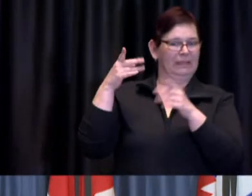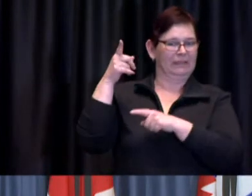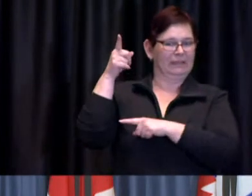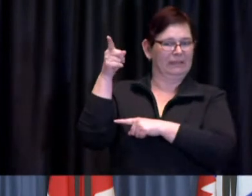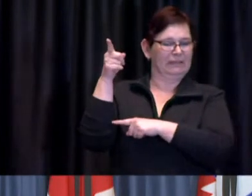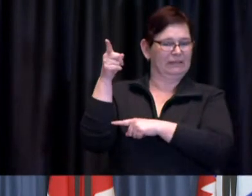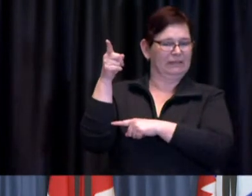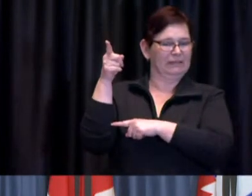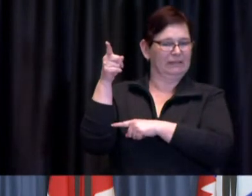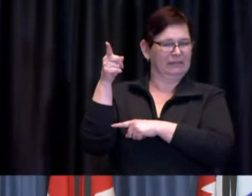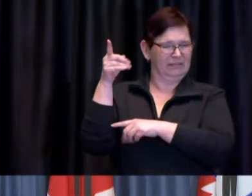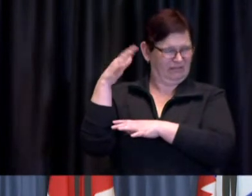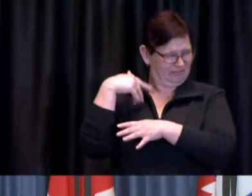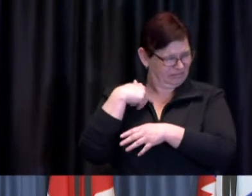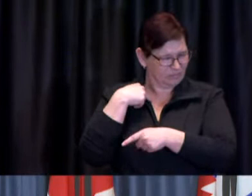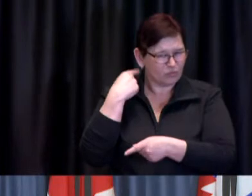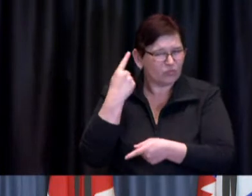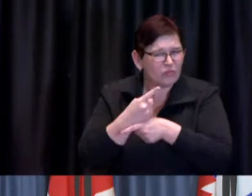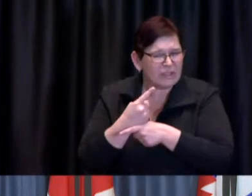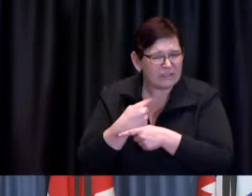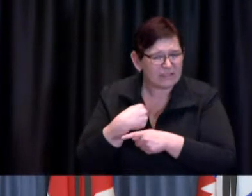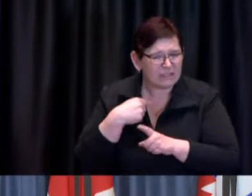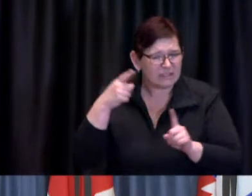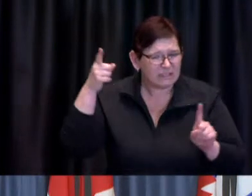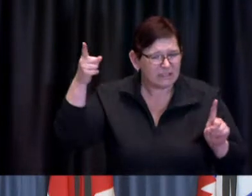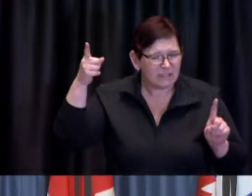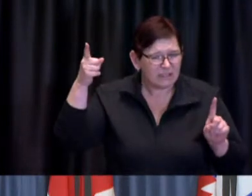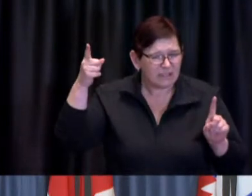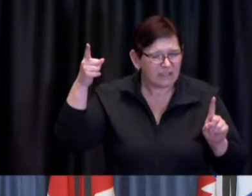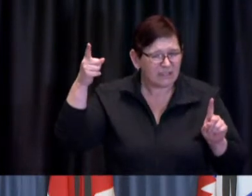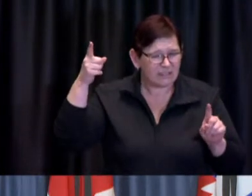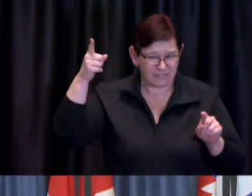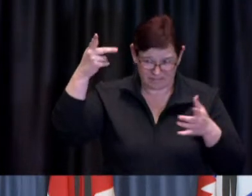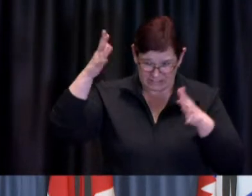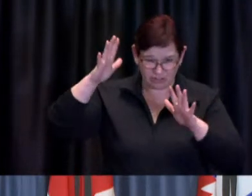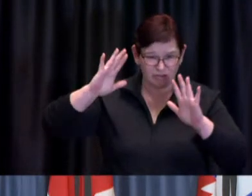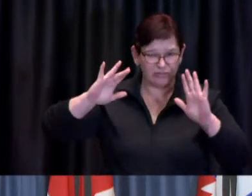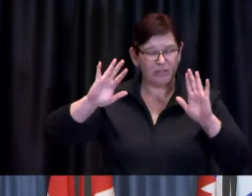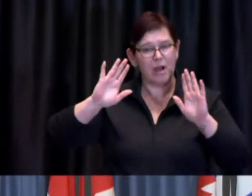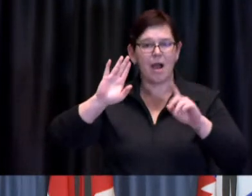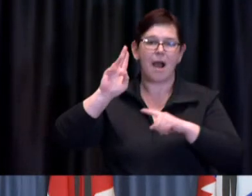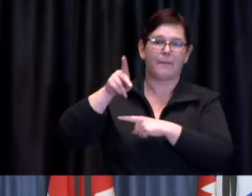but if that hasn't uh been happening I'm wondering if you have any insight as to what the holdup is?